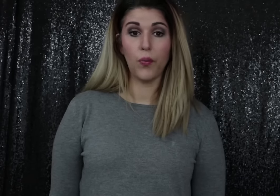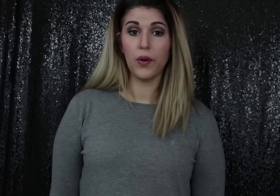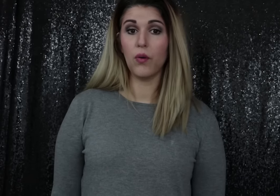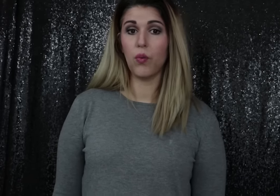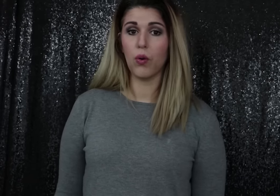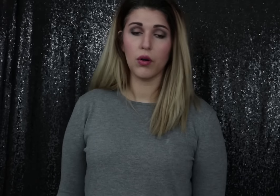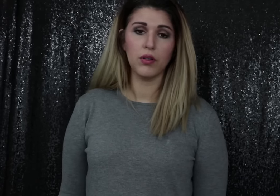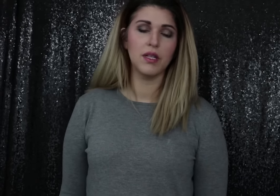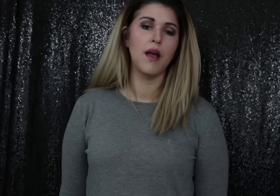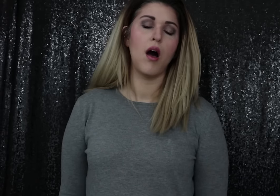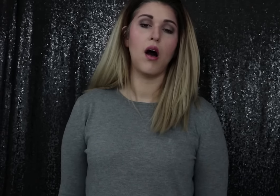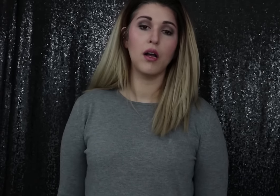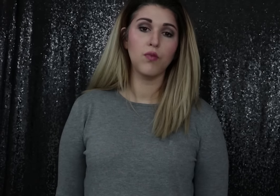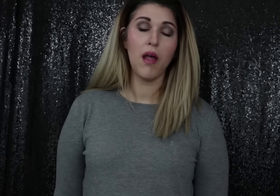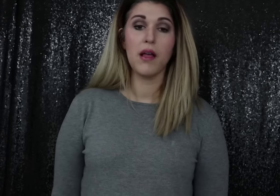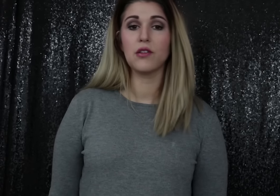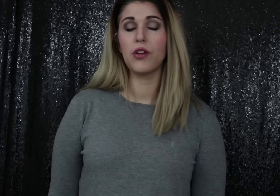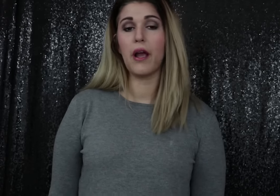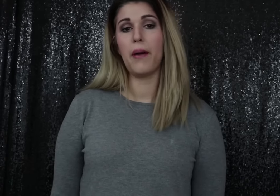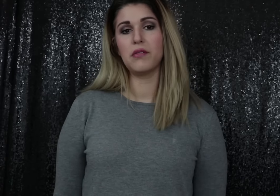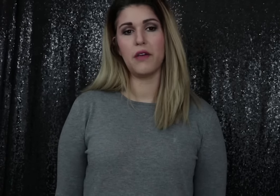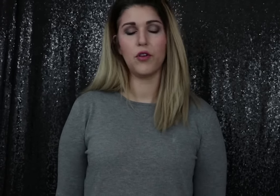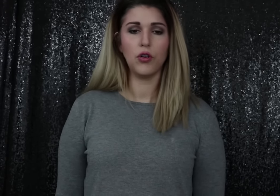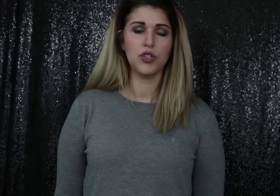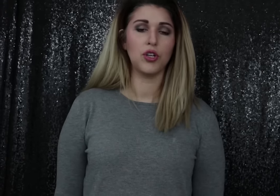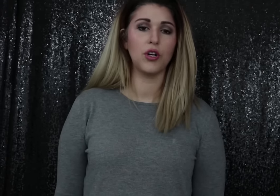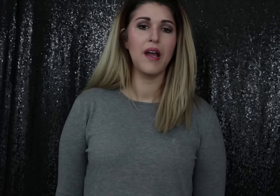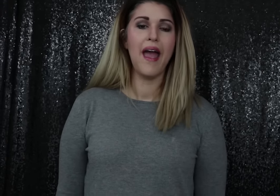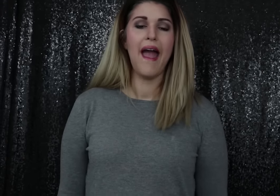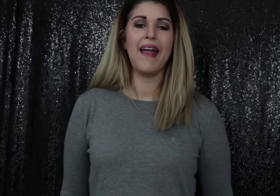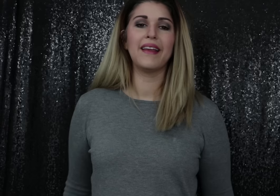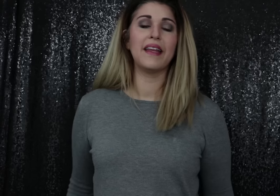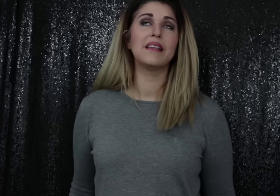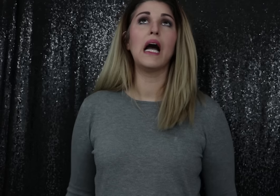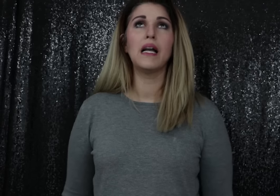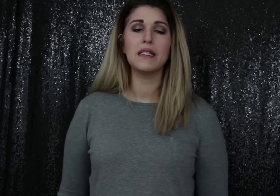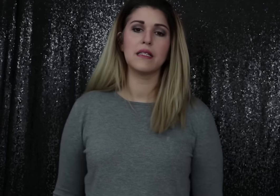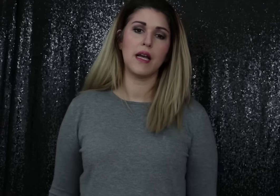the real world as well as learning about deaf culture and getting tons and tons